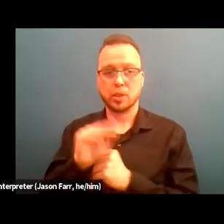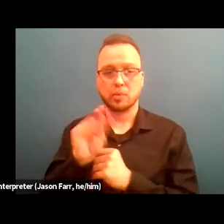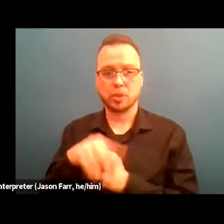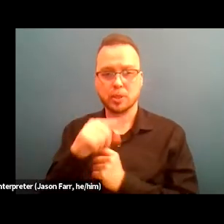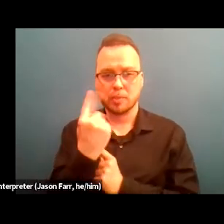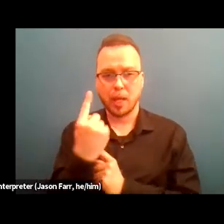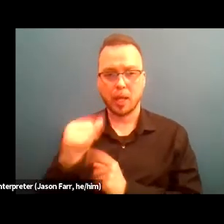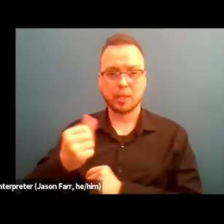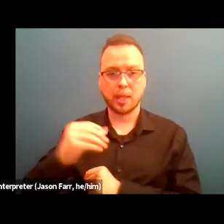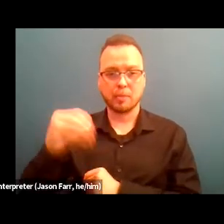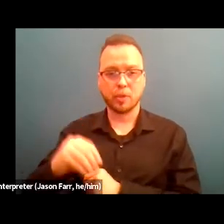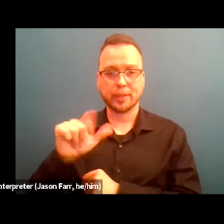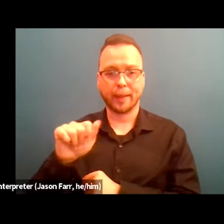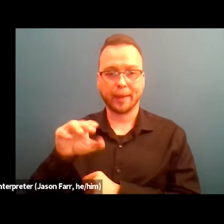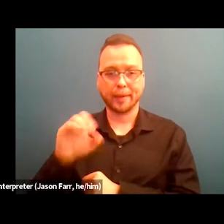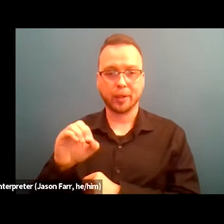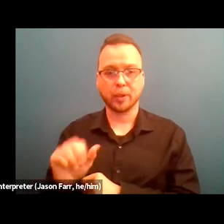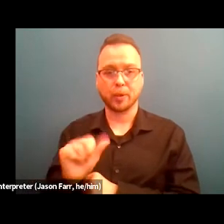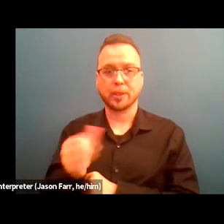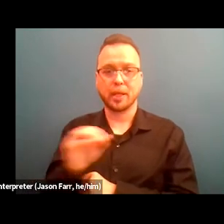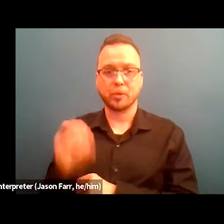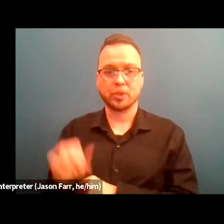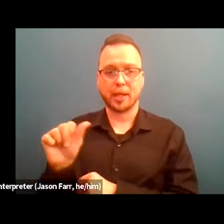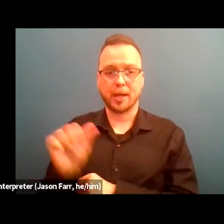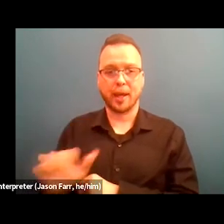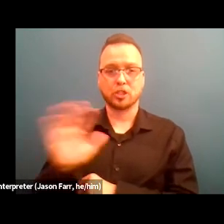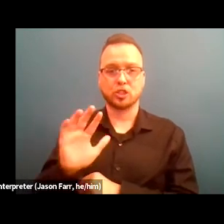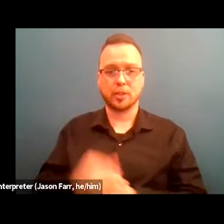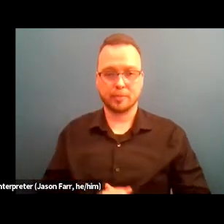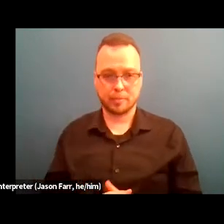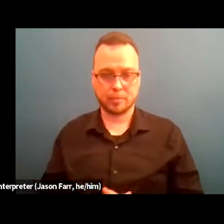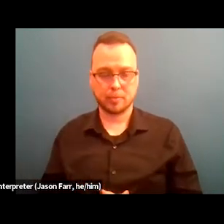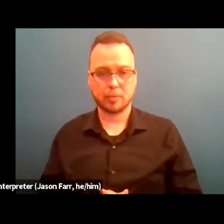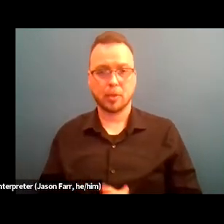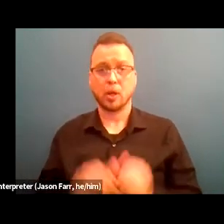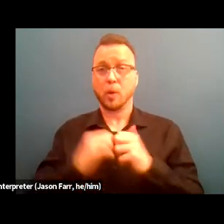10% Latino and 10% Asian. With our intentional efforts,